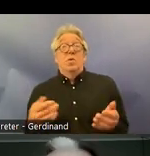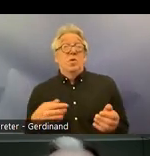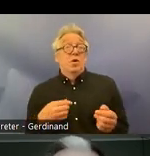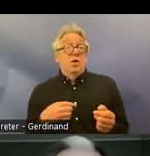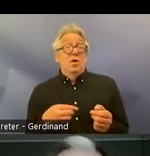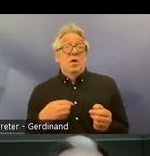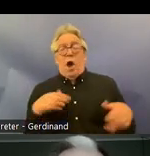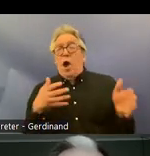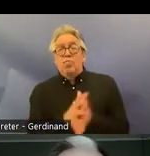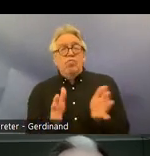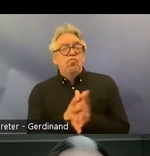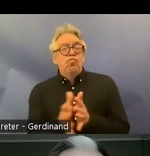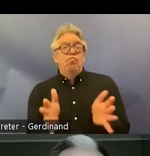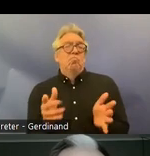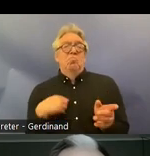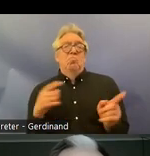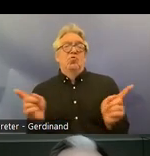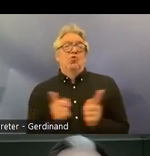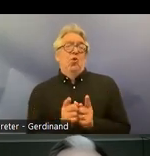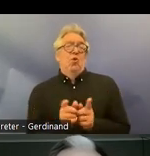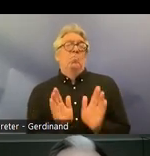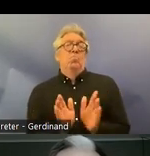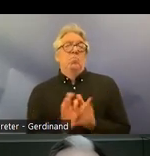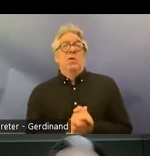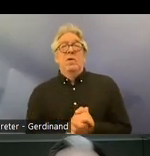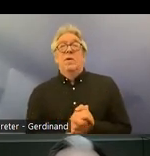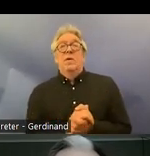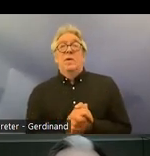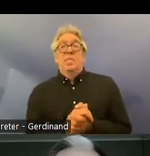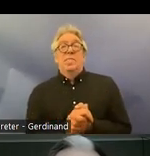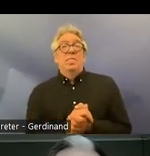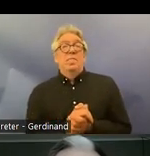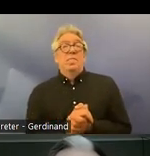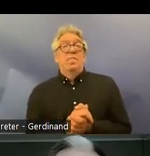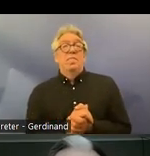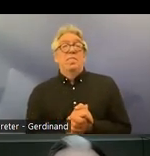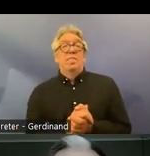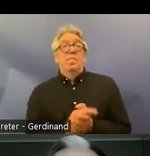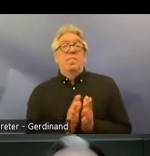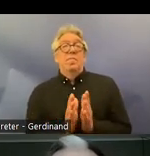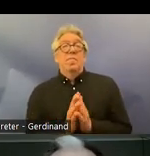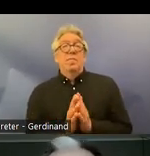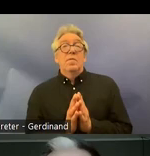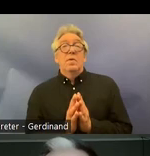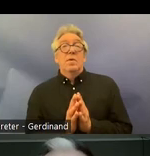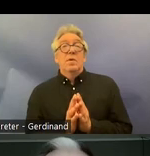much more about um about this uh other than that of course we at the Norwegian